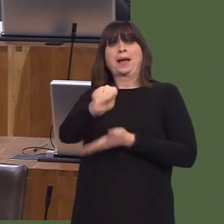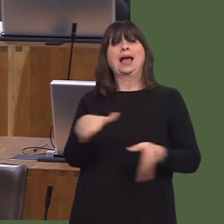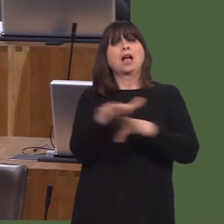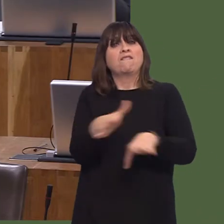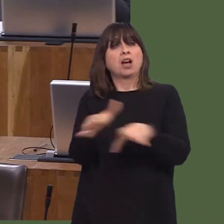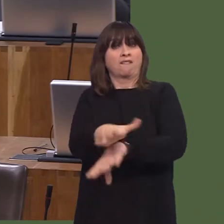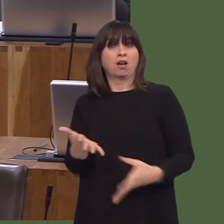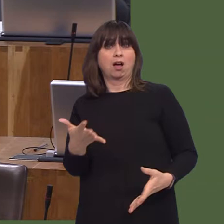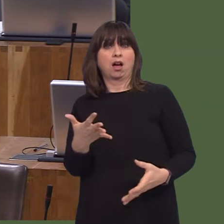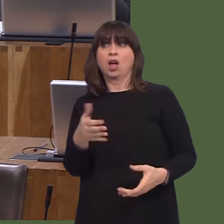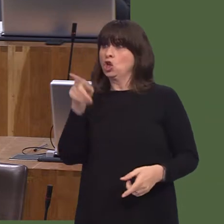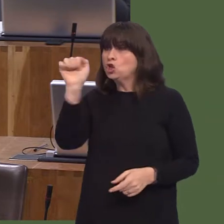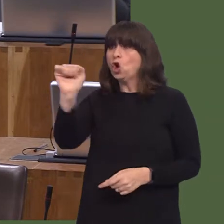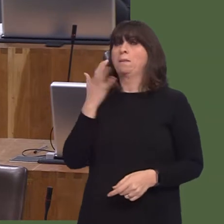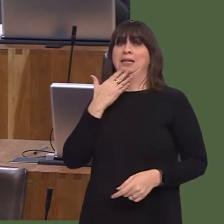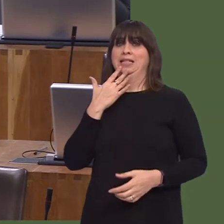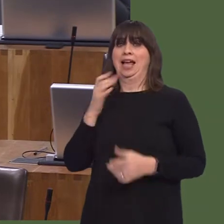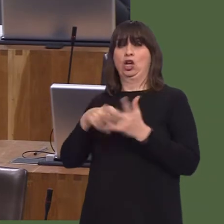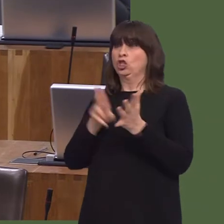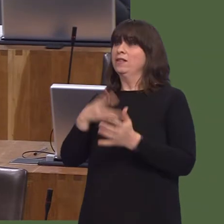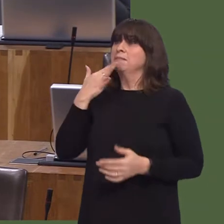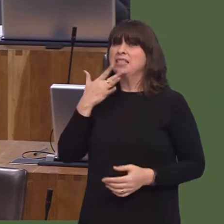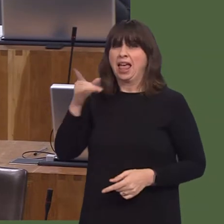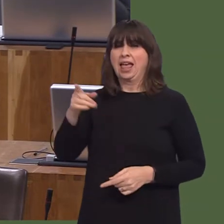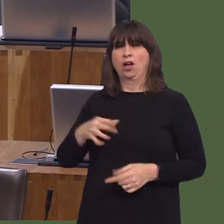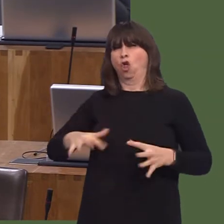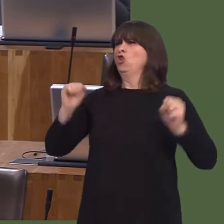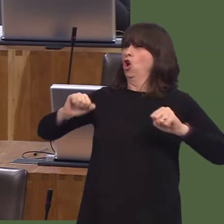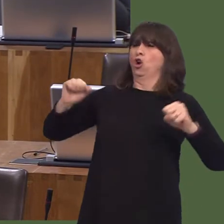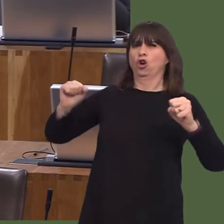We know there was a profit warning in July.